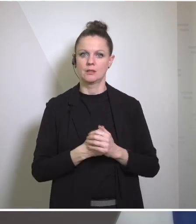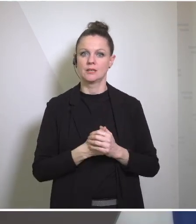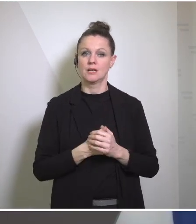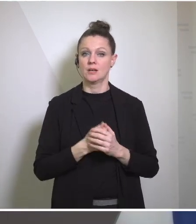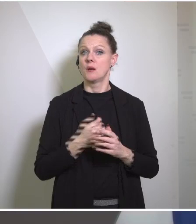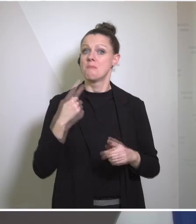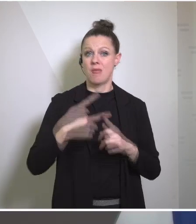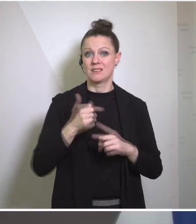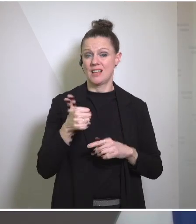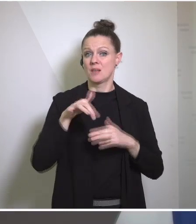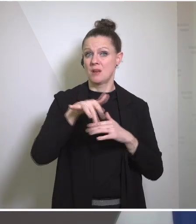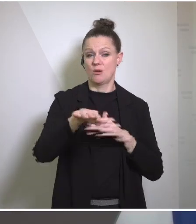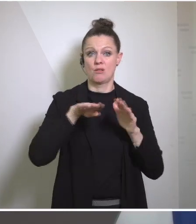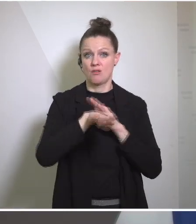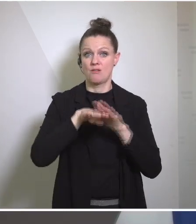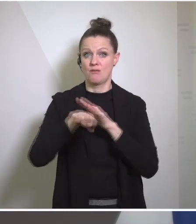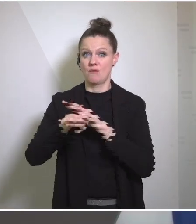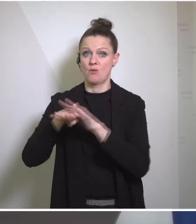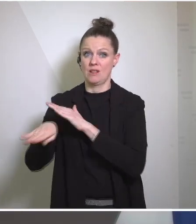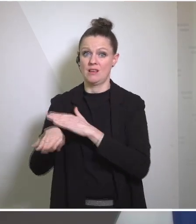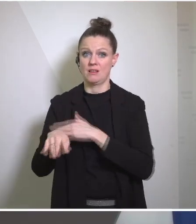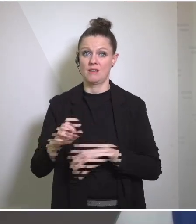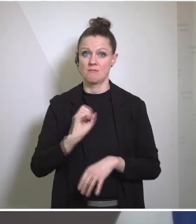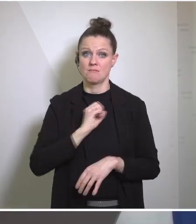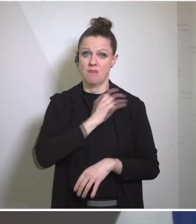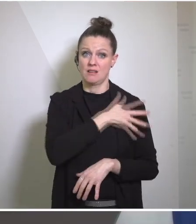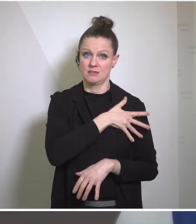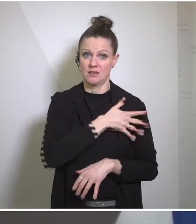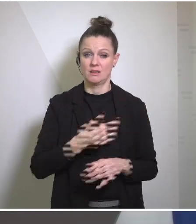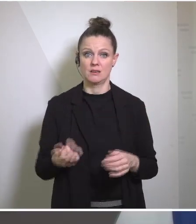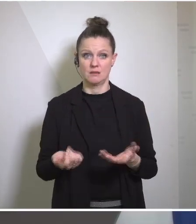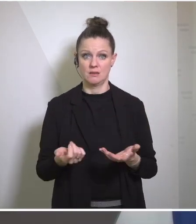you might say, internally displaced Palestinians who are now amassed in the south of Gaza Strip,